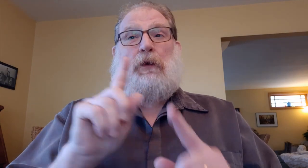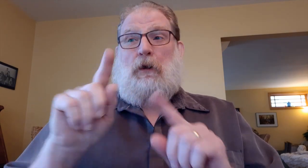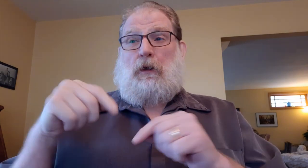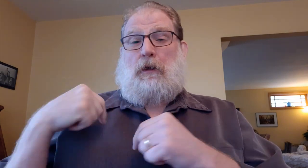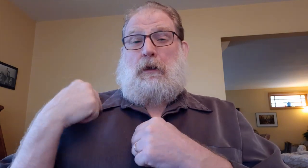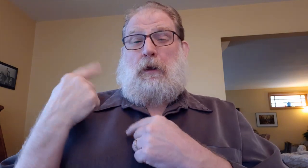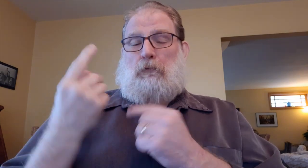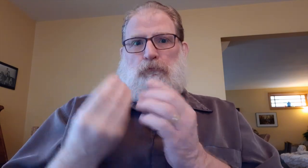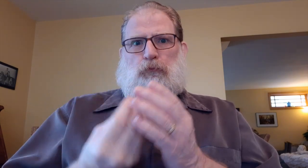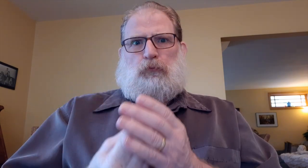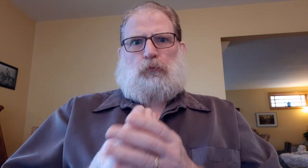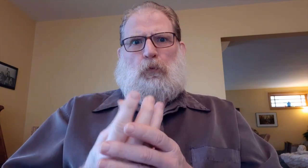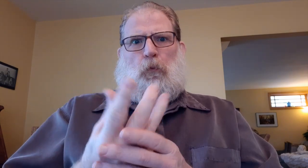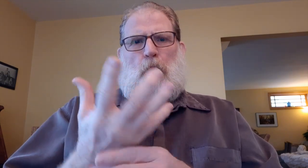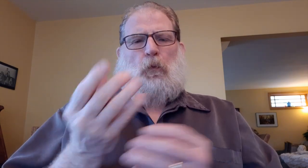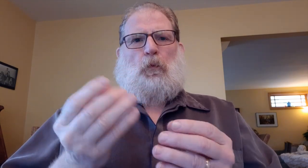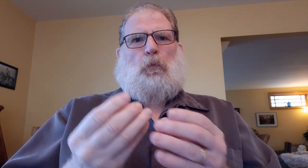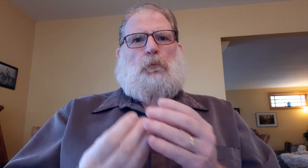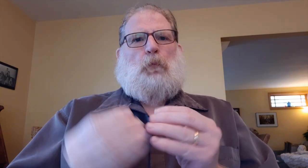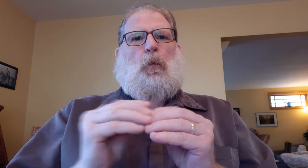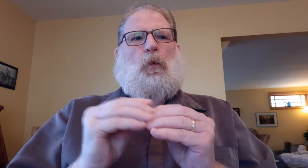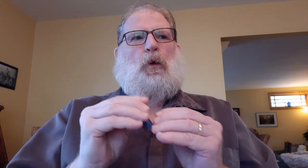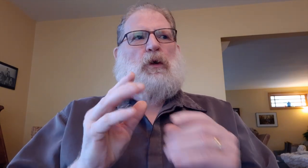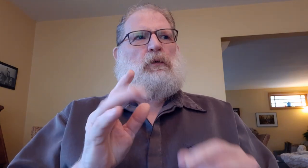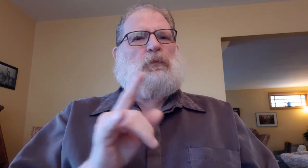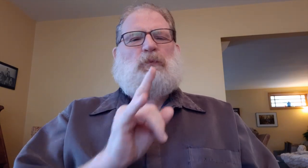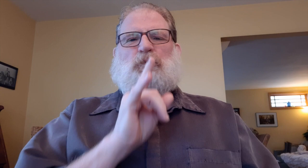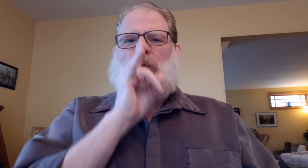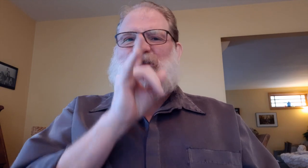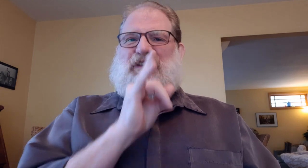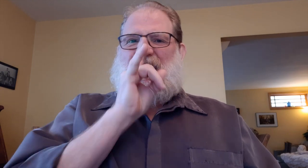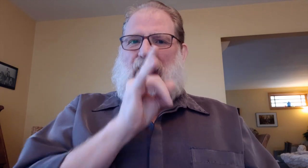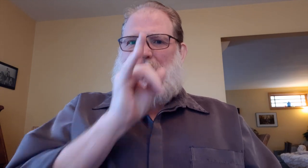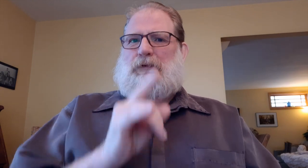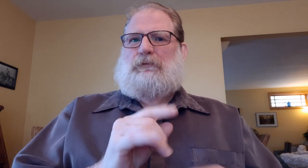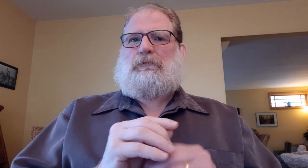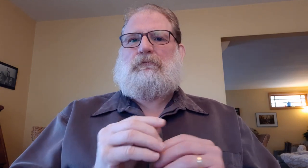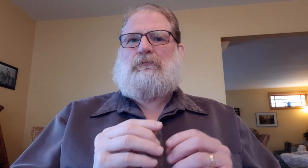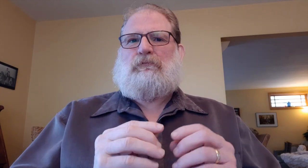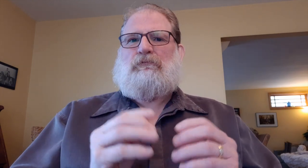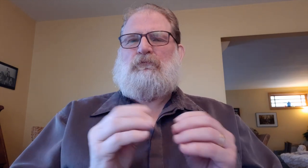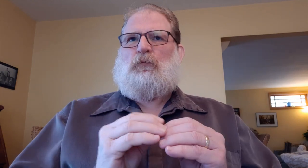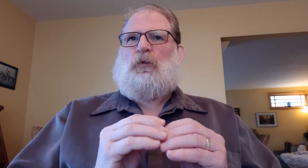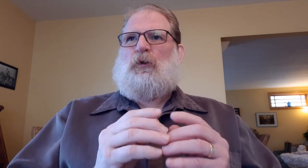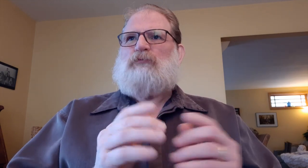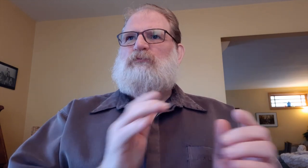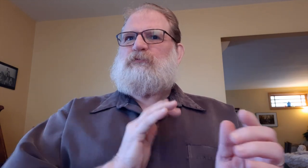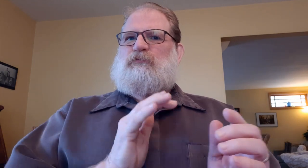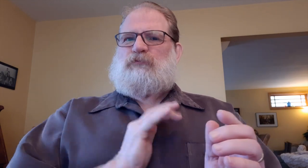Over the years, the festival have grown bigger and sophisticated.